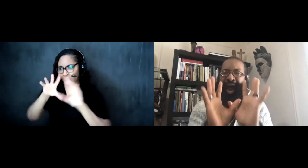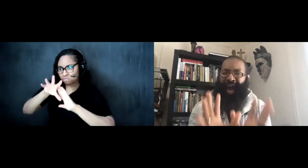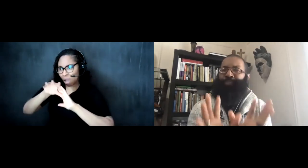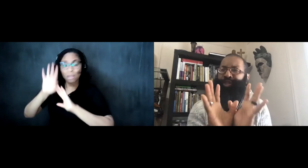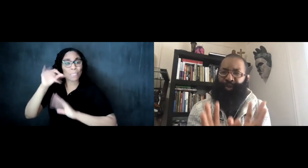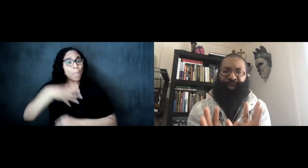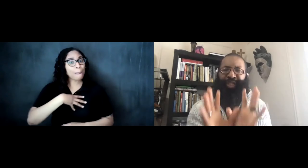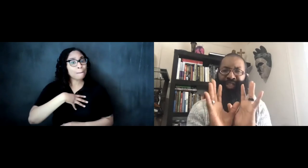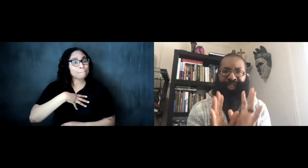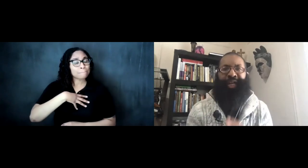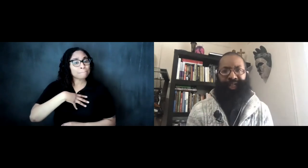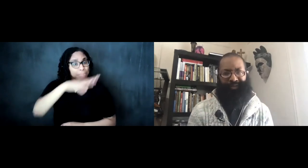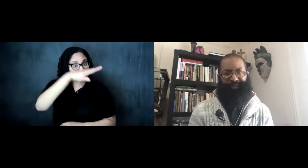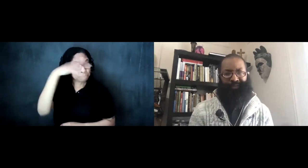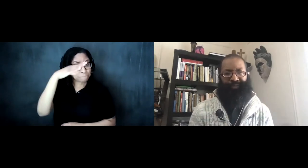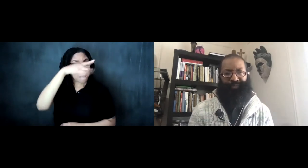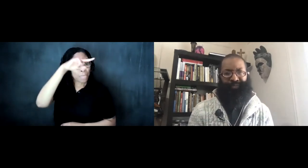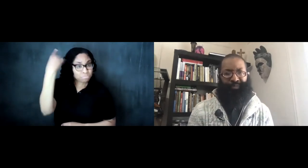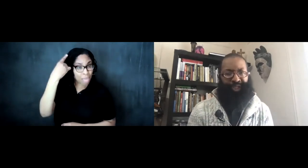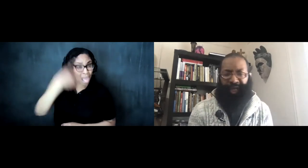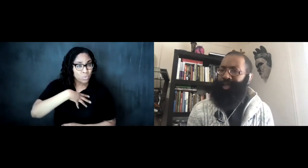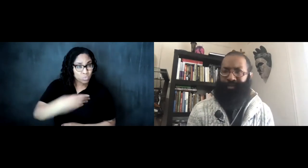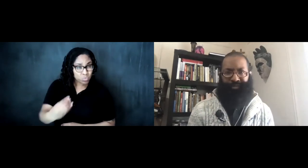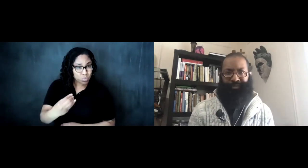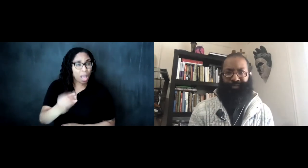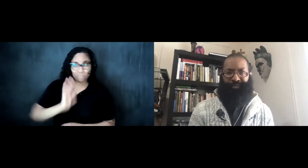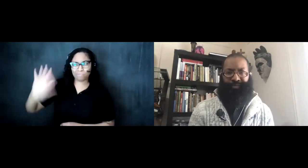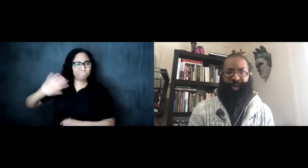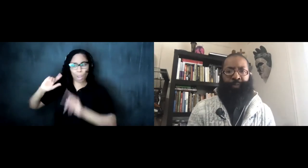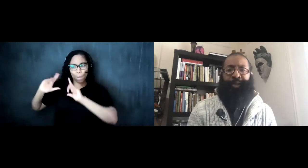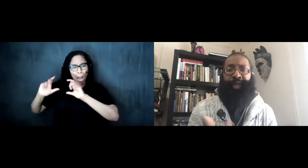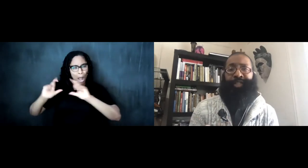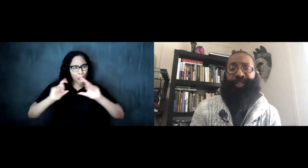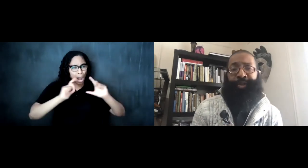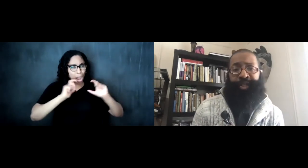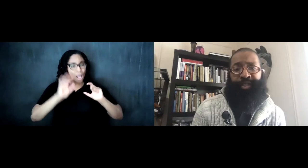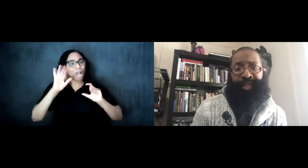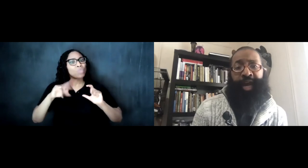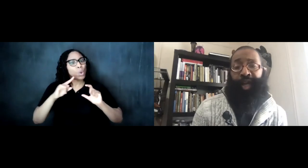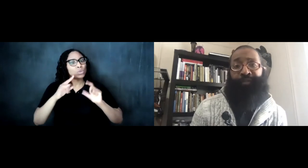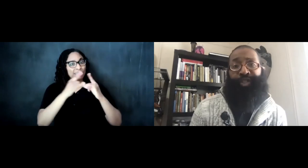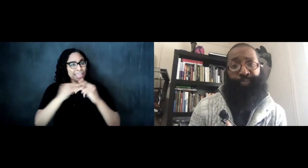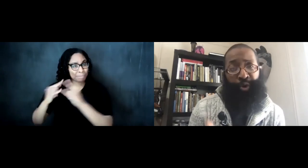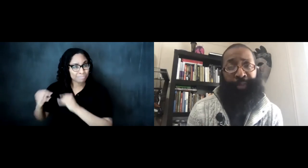absolutely stunning they're stunning but because he spent his entire life as a poor man